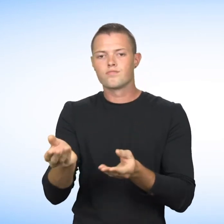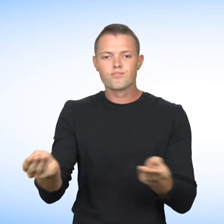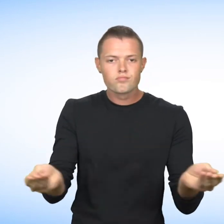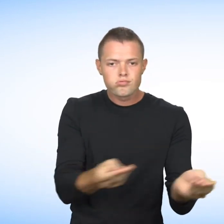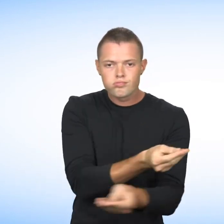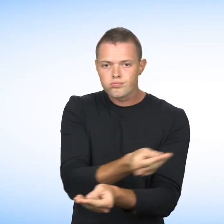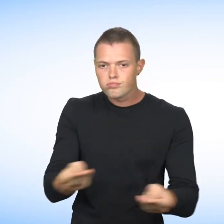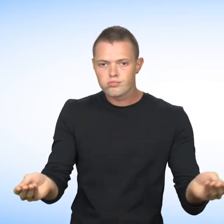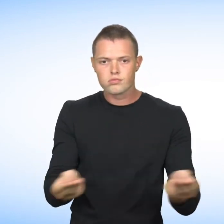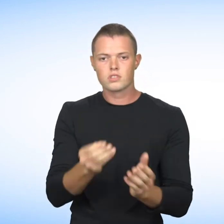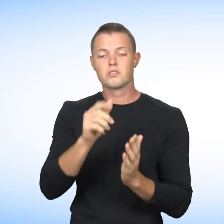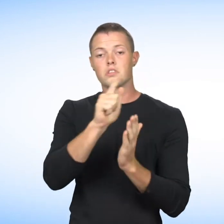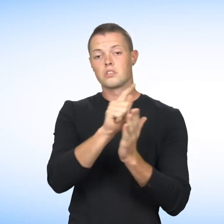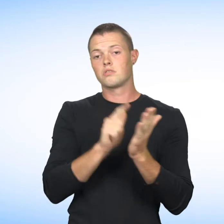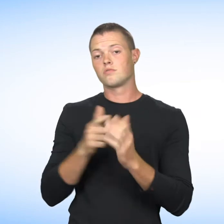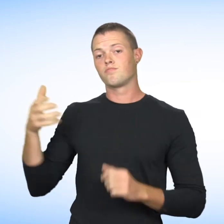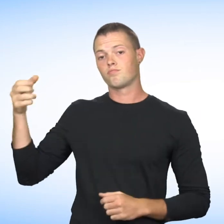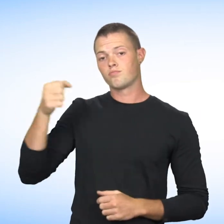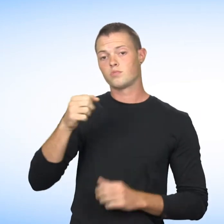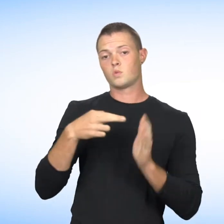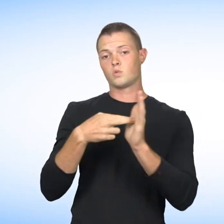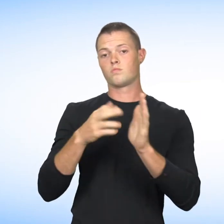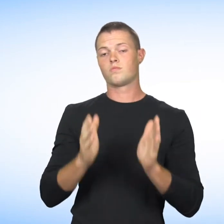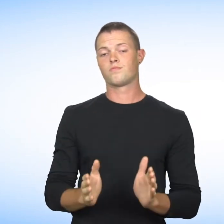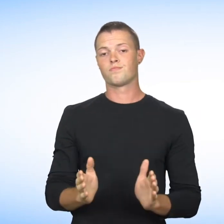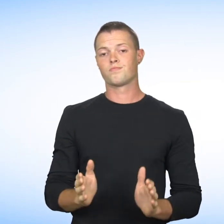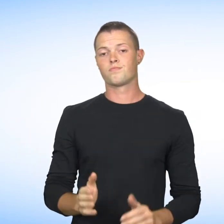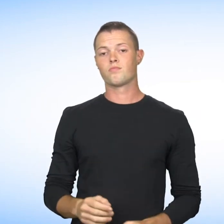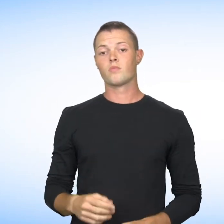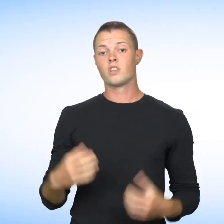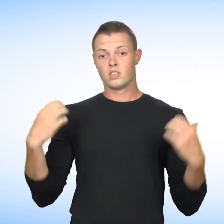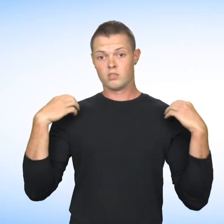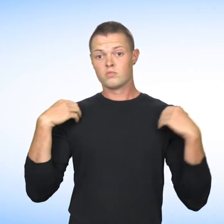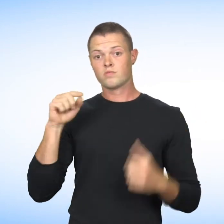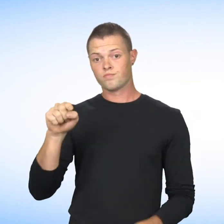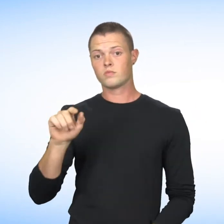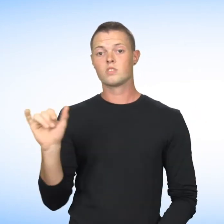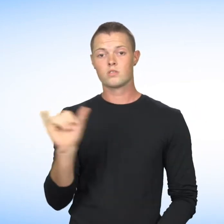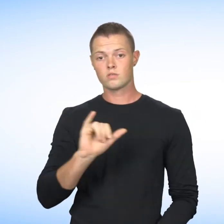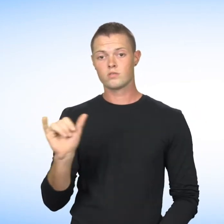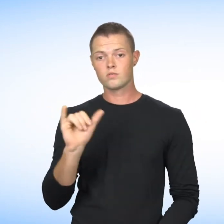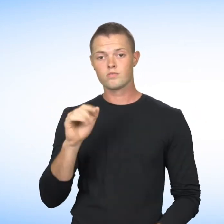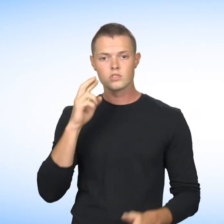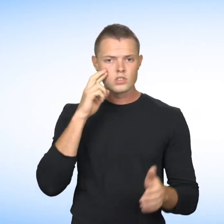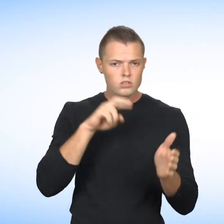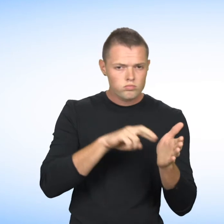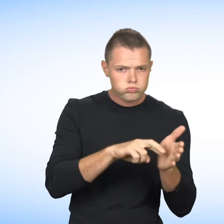offers mediation and legal representation The Commission also undertakes